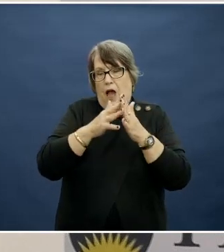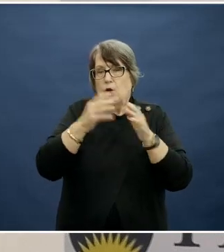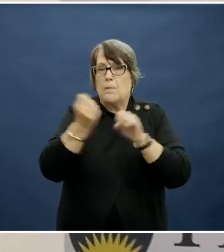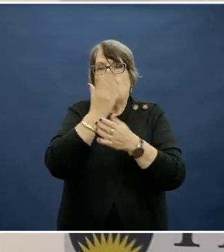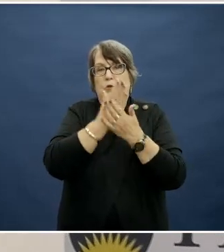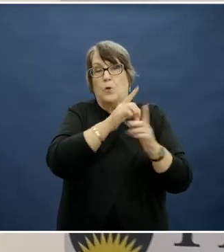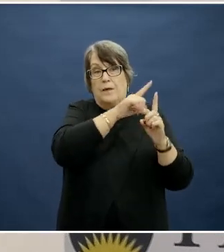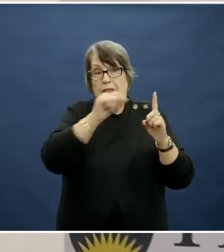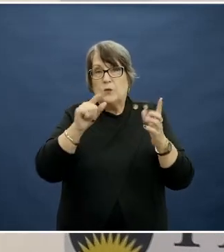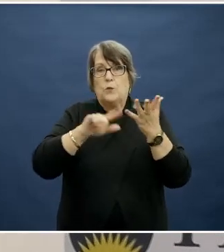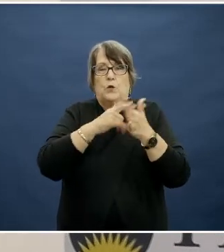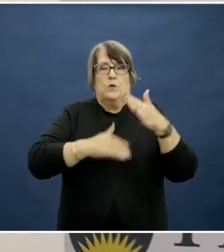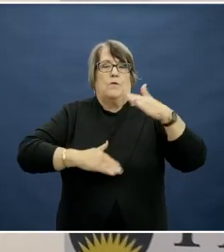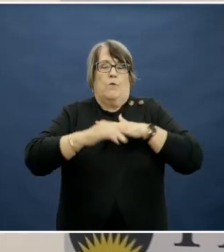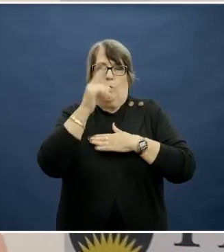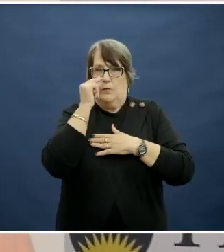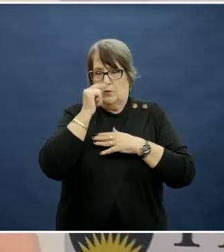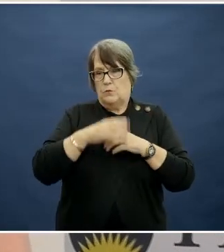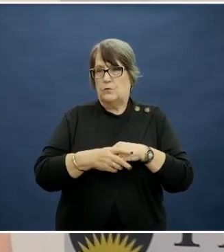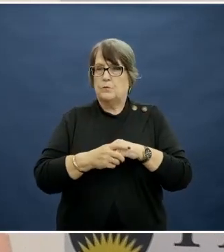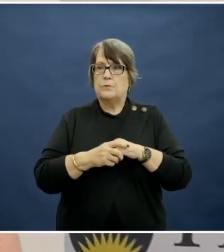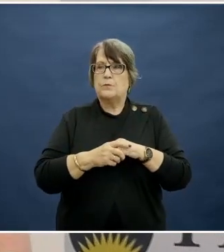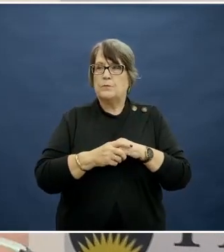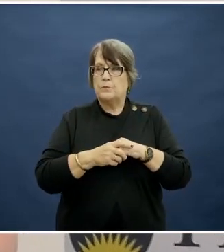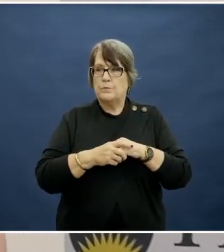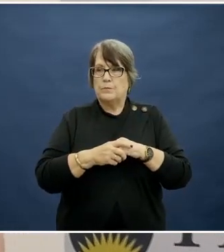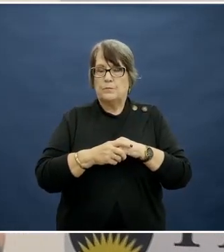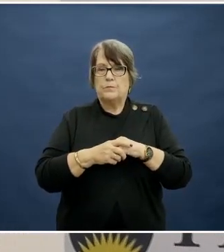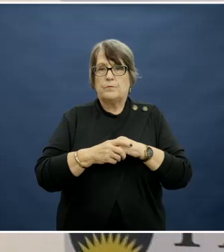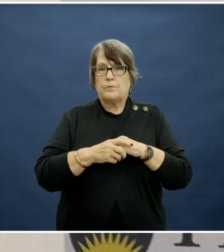potential.